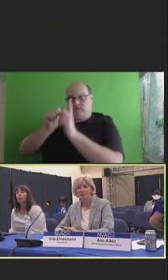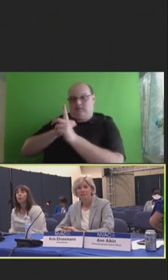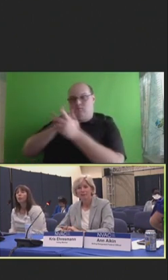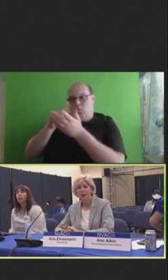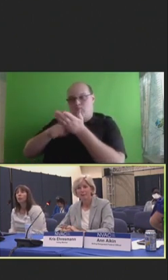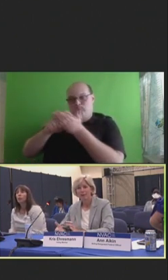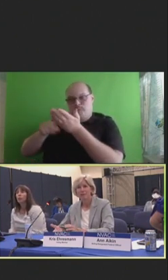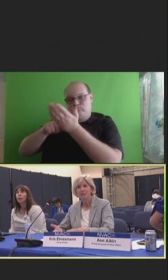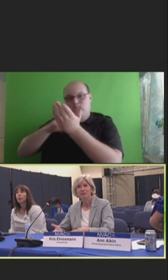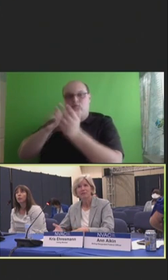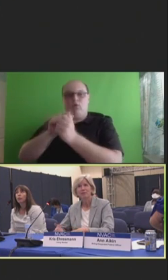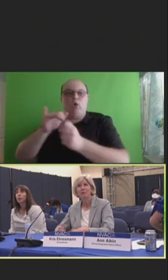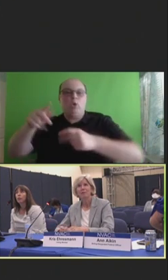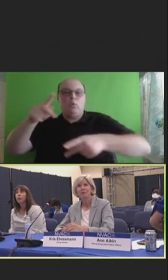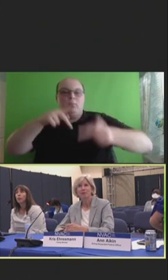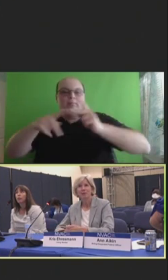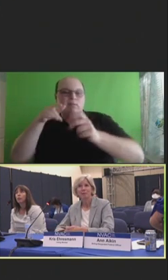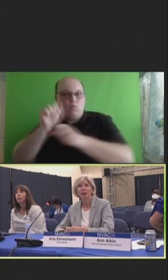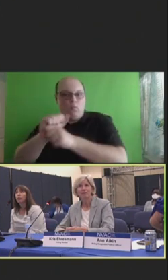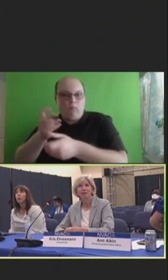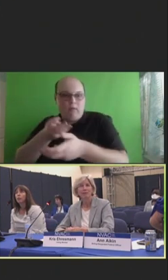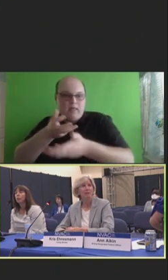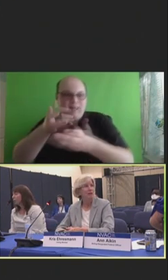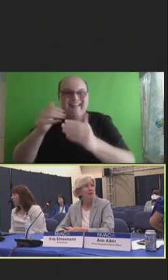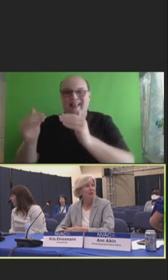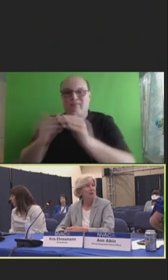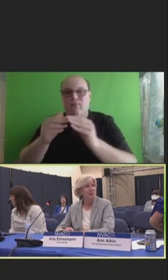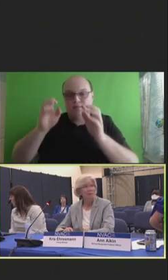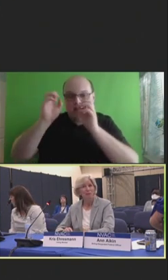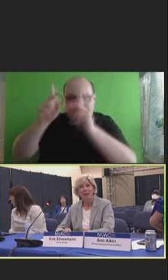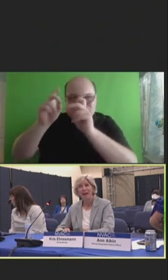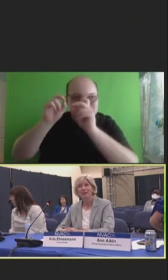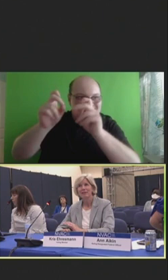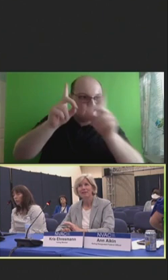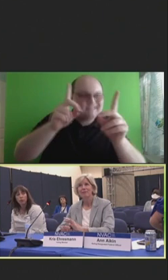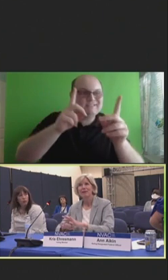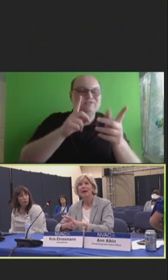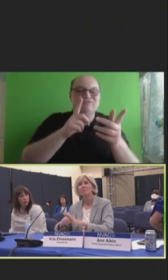the populations that we work with and our partners that really, we're not -- we're not